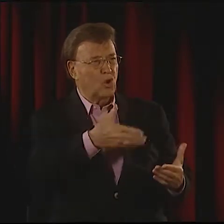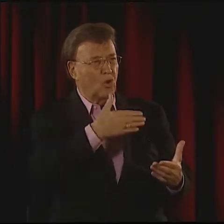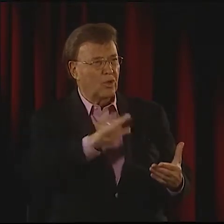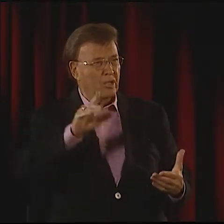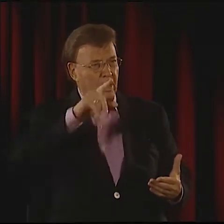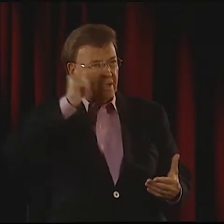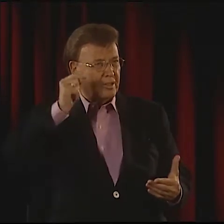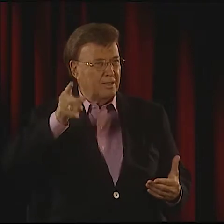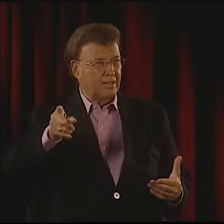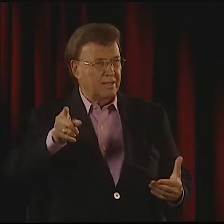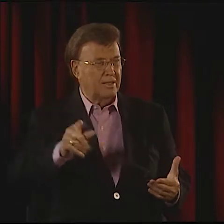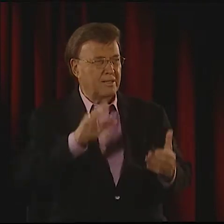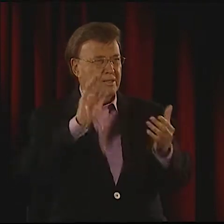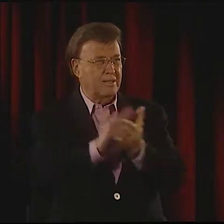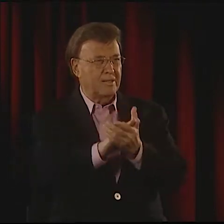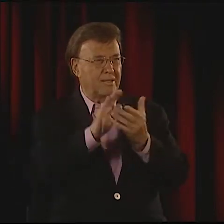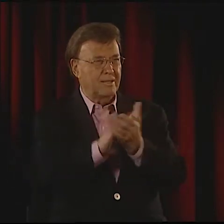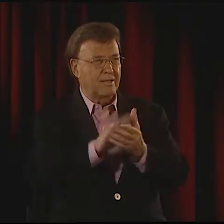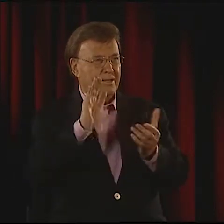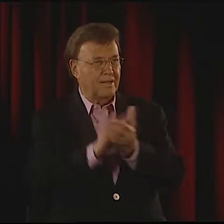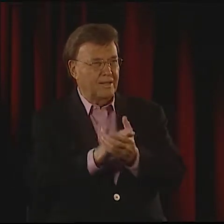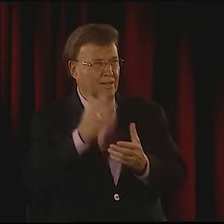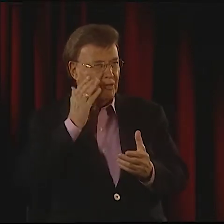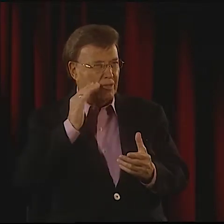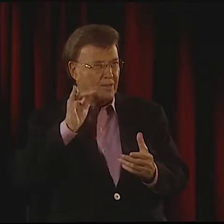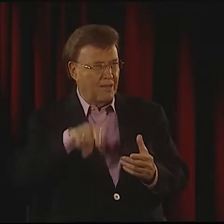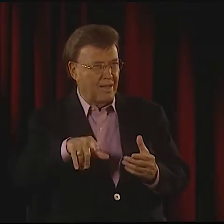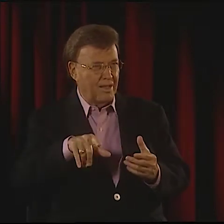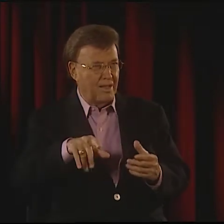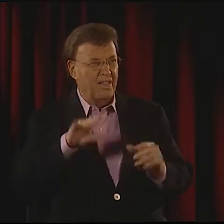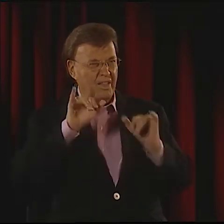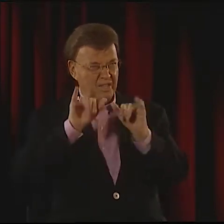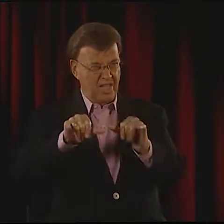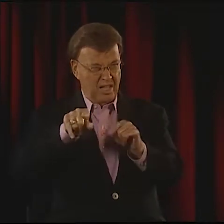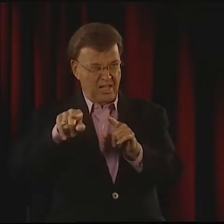PROBABLY FROM THE SONG AT GALLAUDET. YOU KNOW THAT SONG?